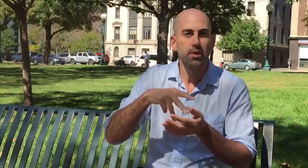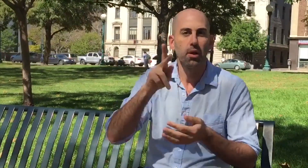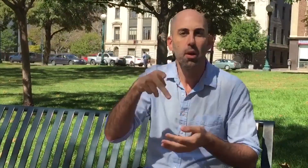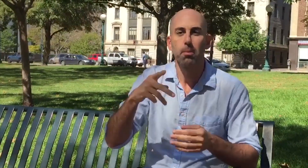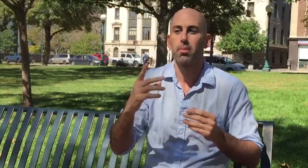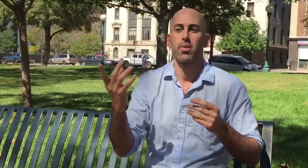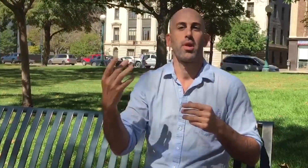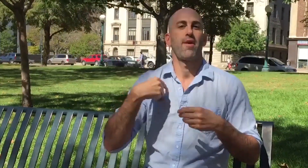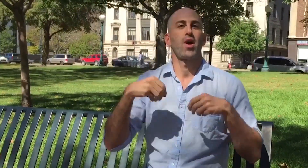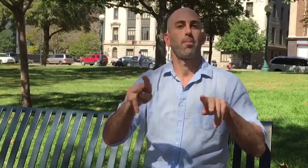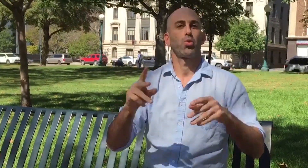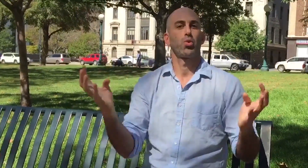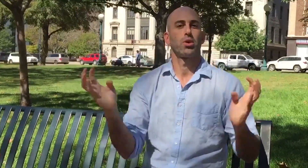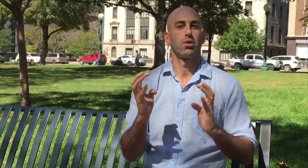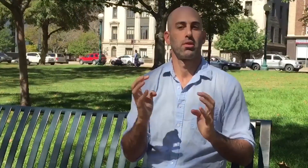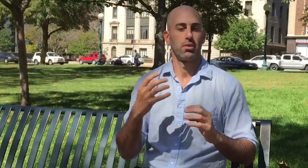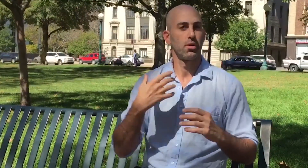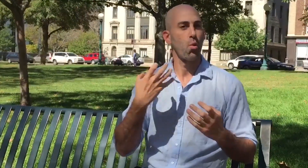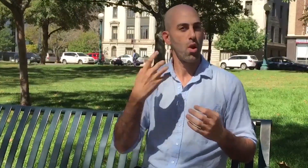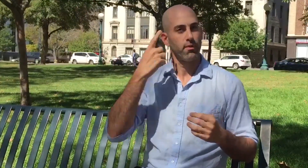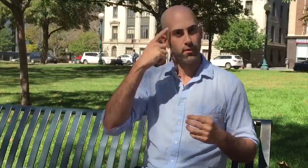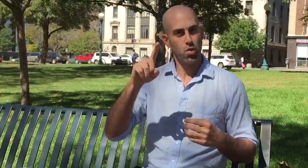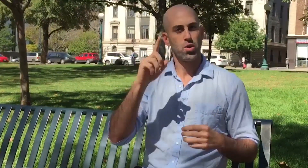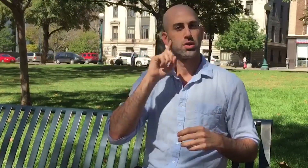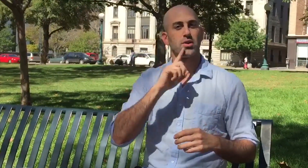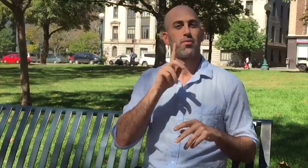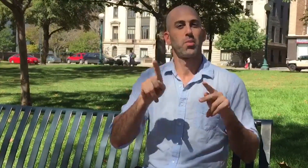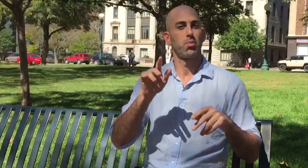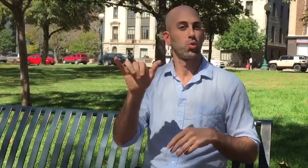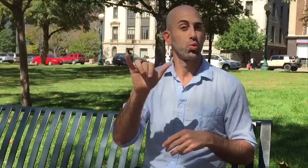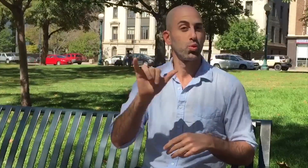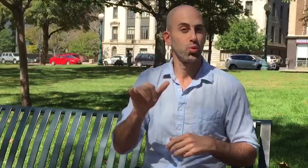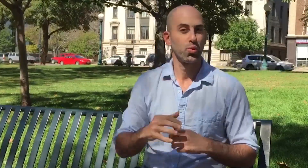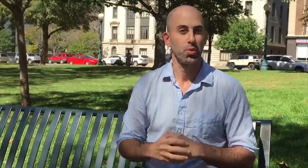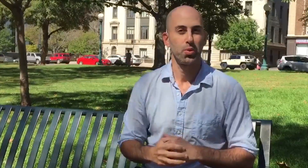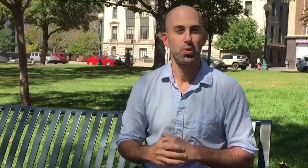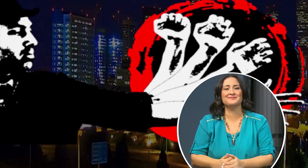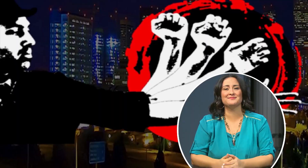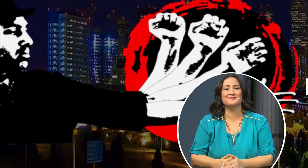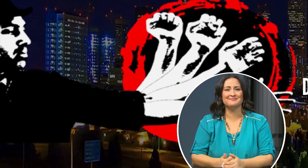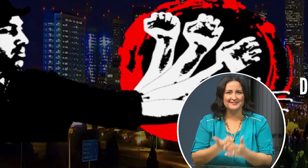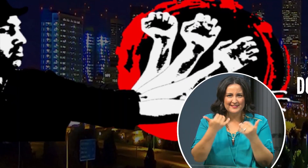They have the opportunity for an audience to get together. We want that for the Deaf community too.”